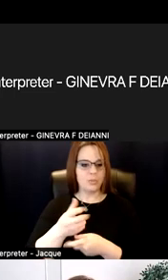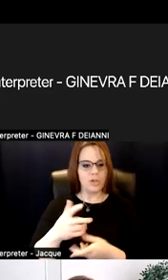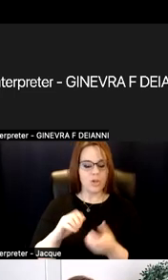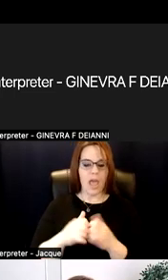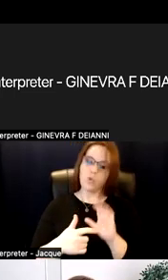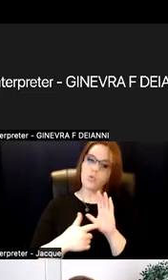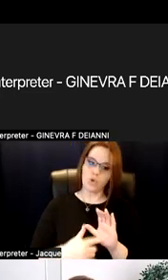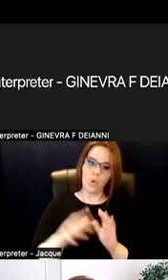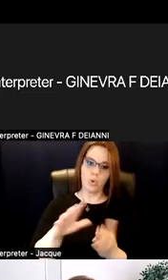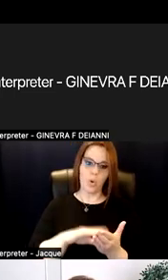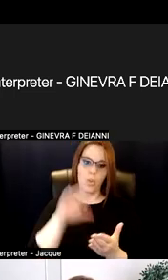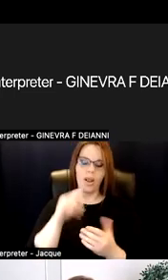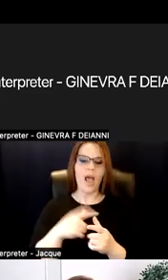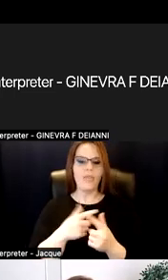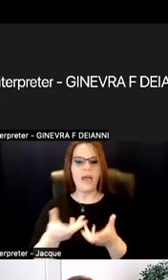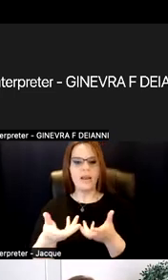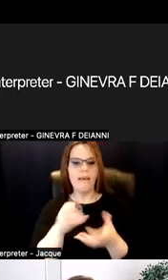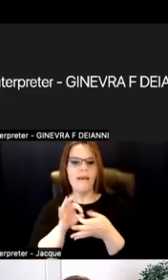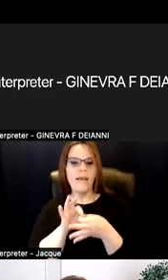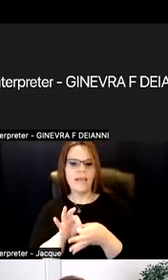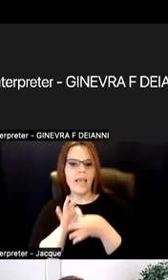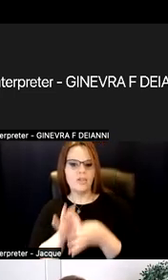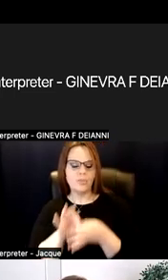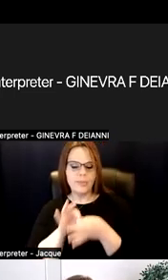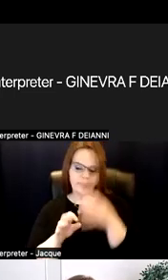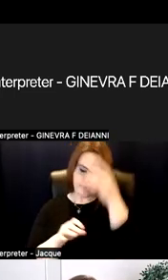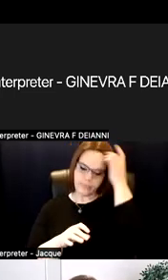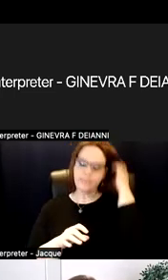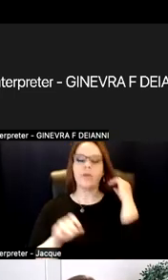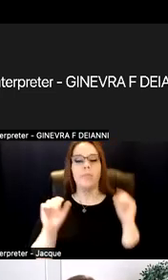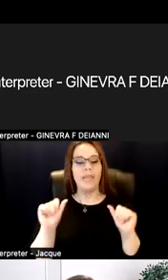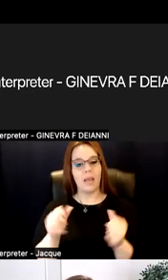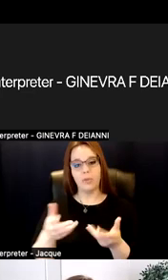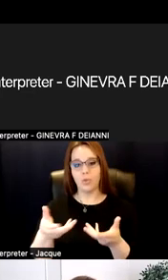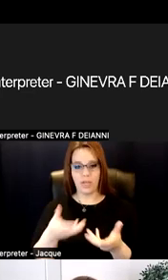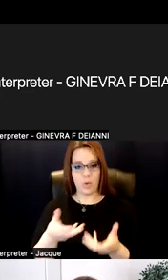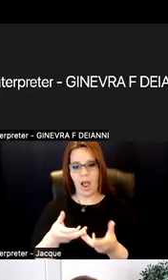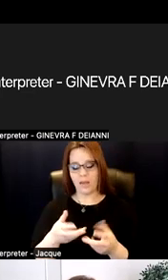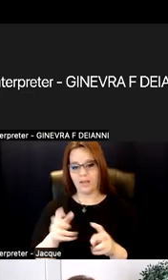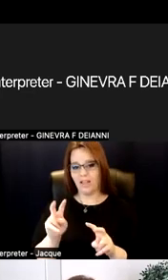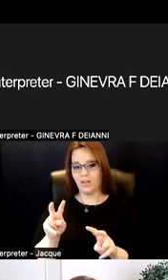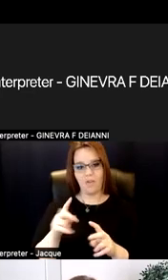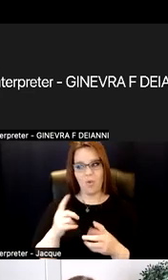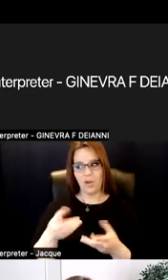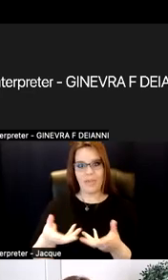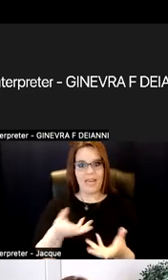And then engagement, being able to interact and for it to be a very interactive process